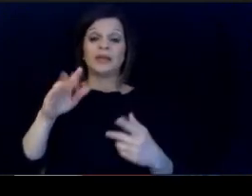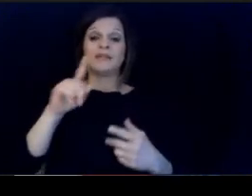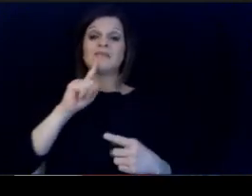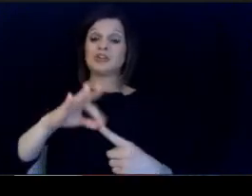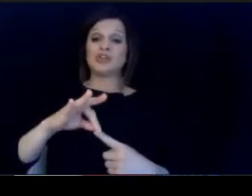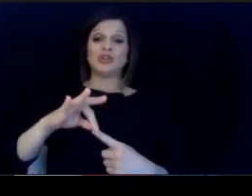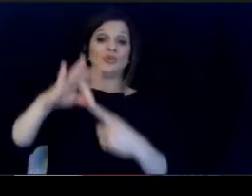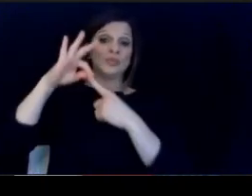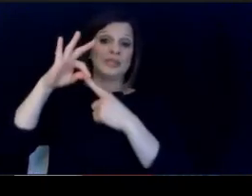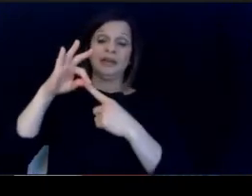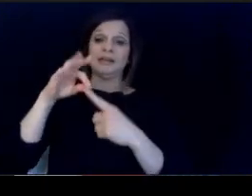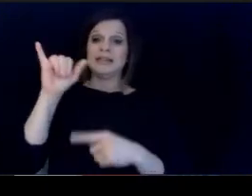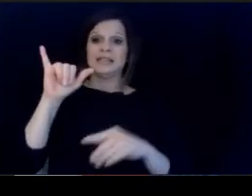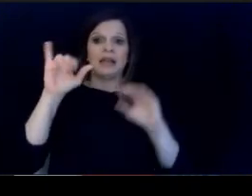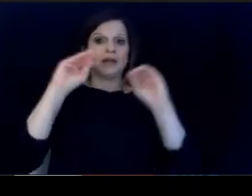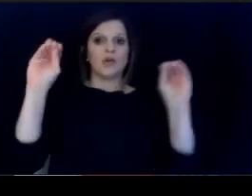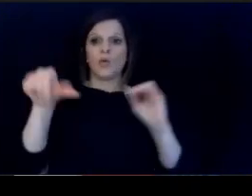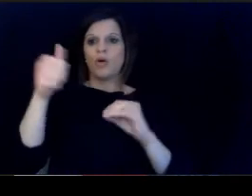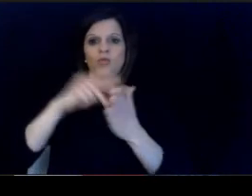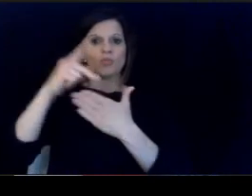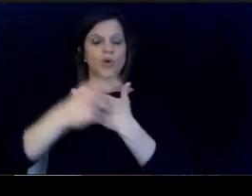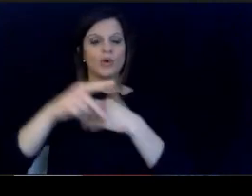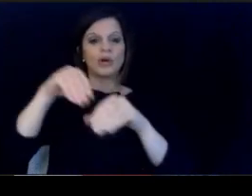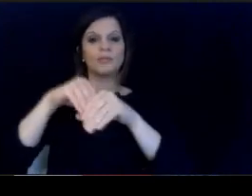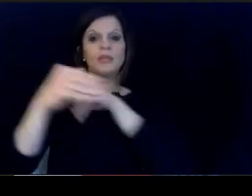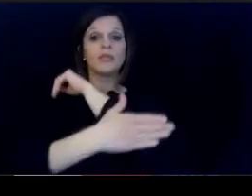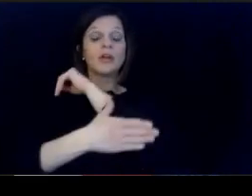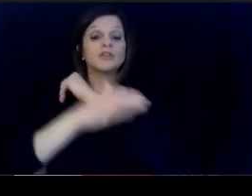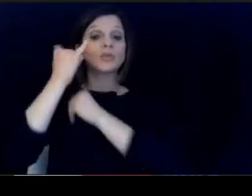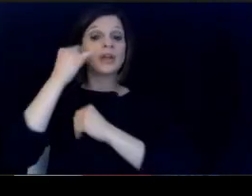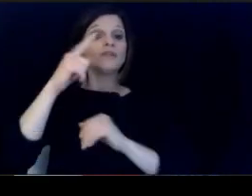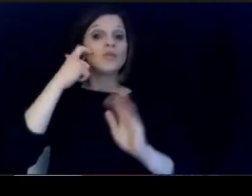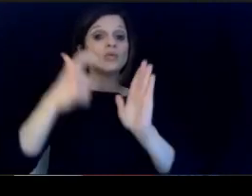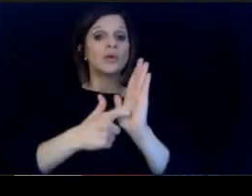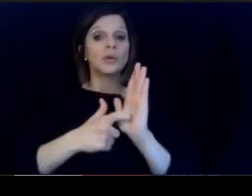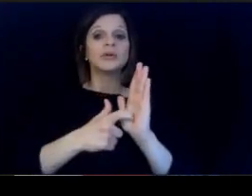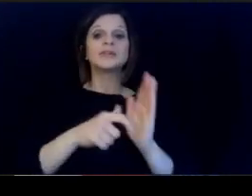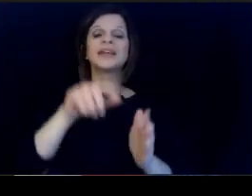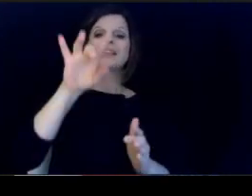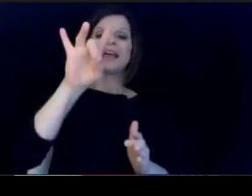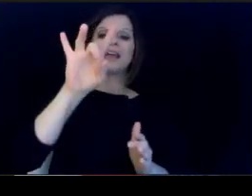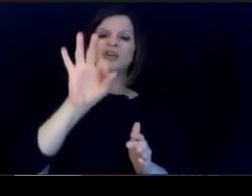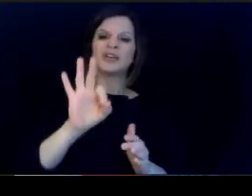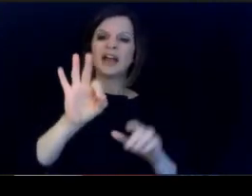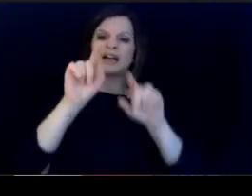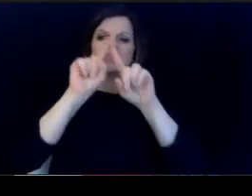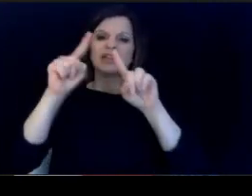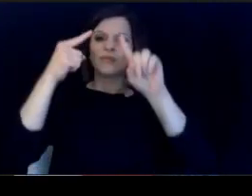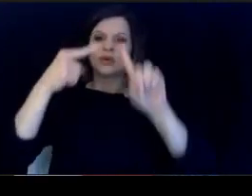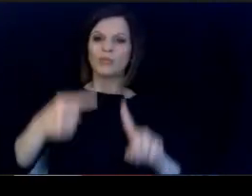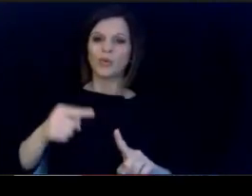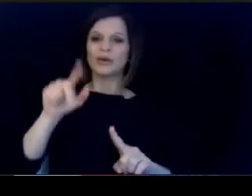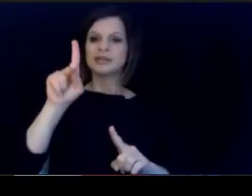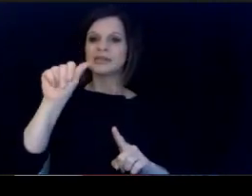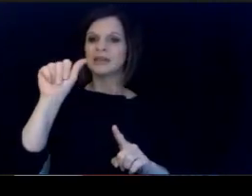other program in the country when you look at the 8. to 9 different aspects of Kate and one of the things I'm particularly.